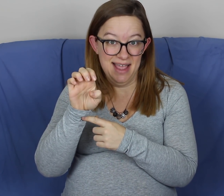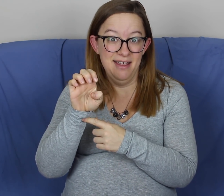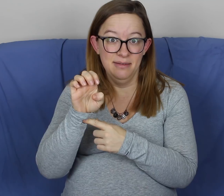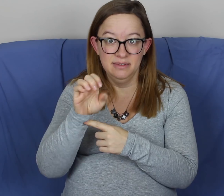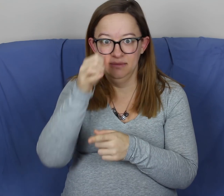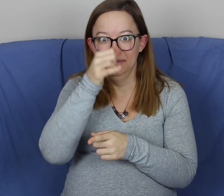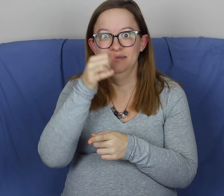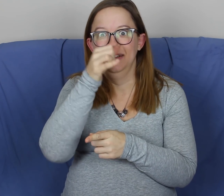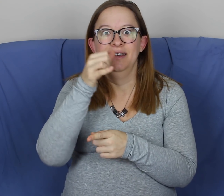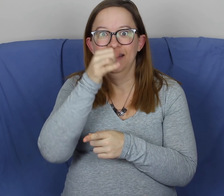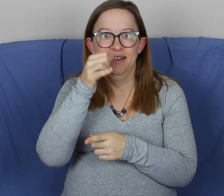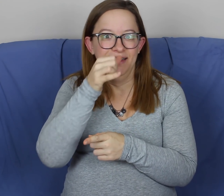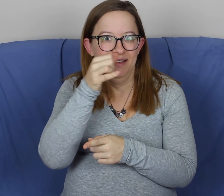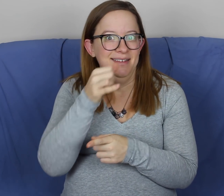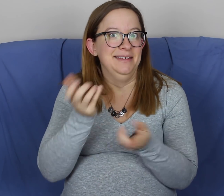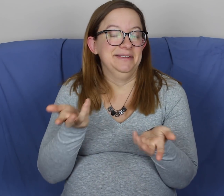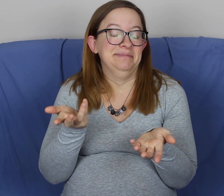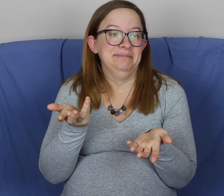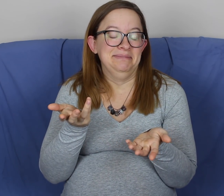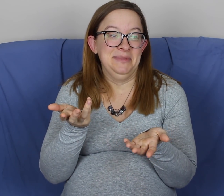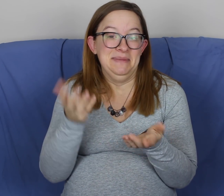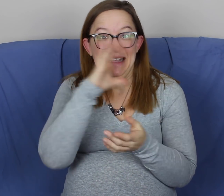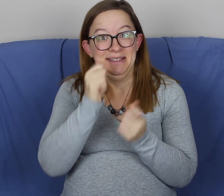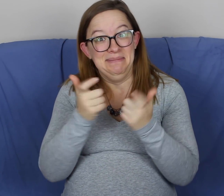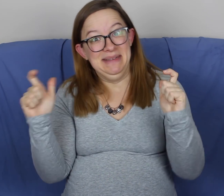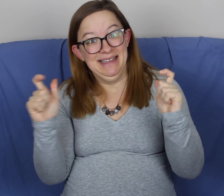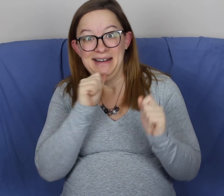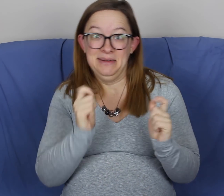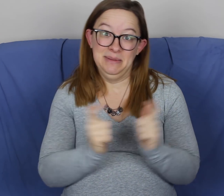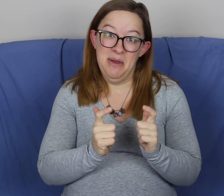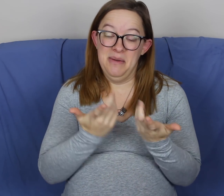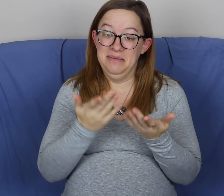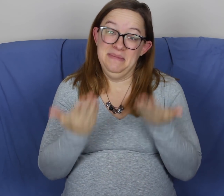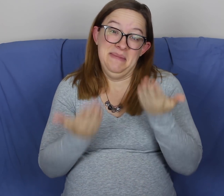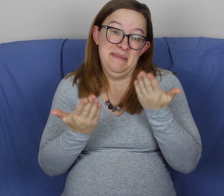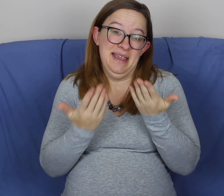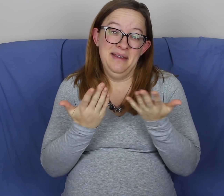I was like whoa! So I guess it's big, not small.